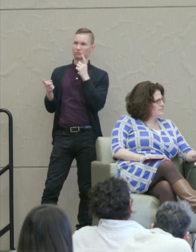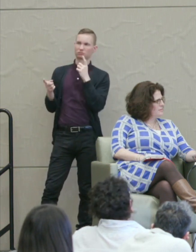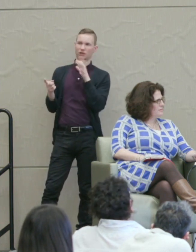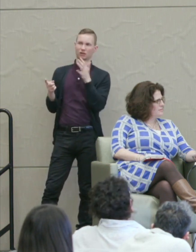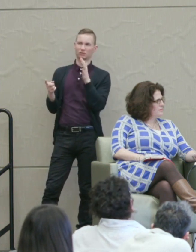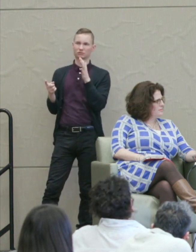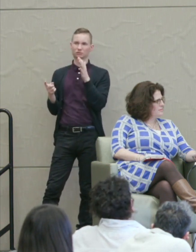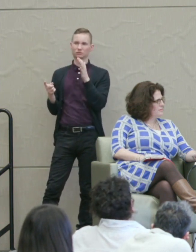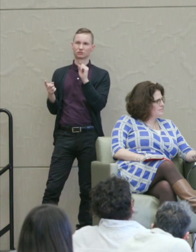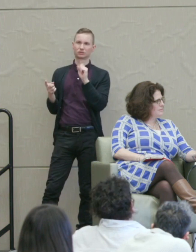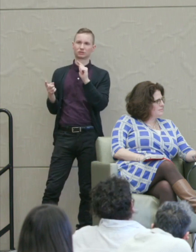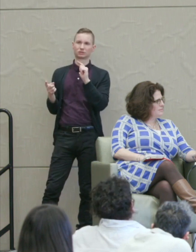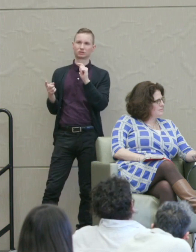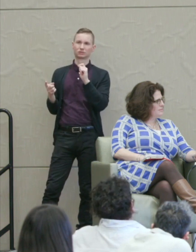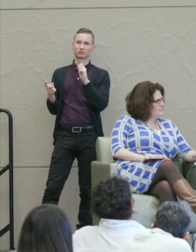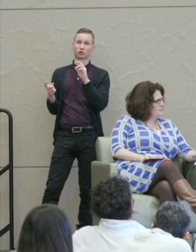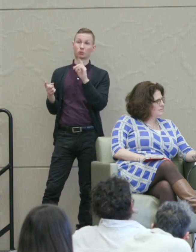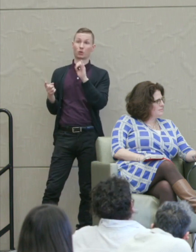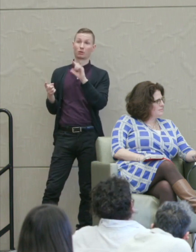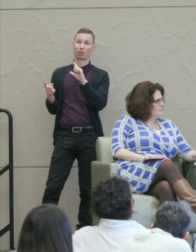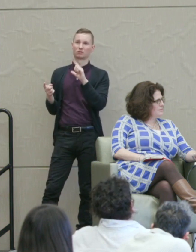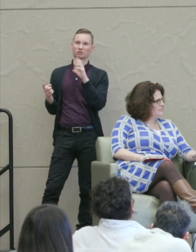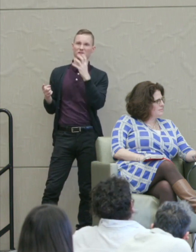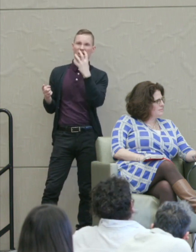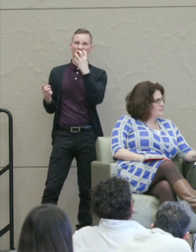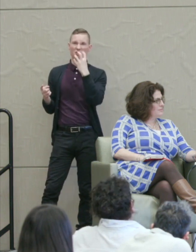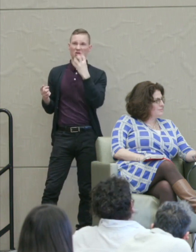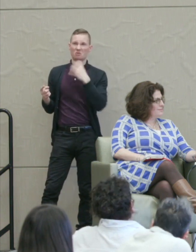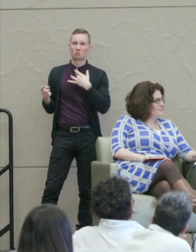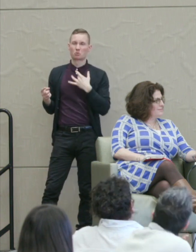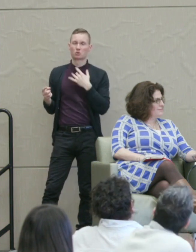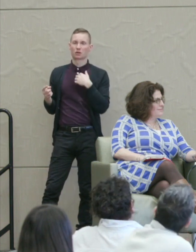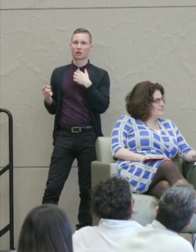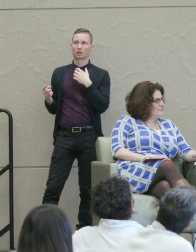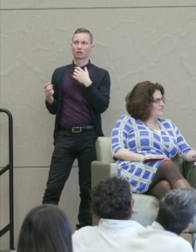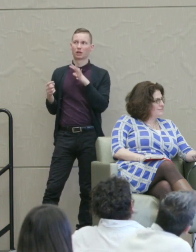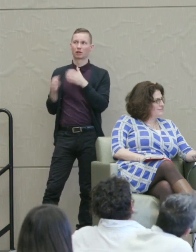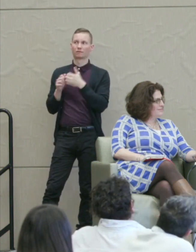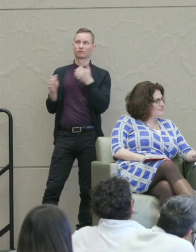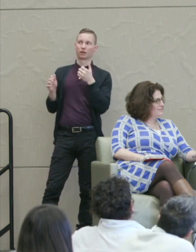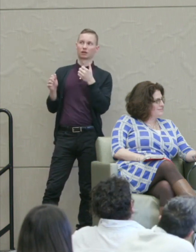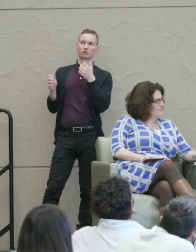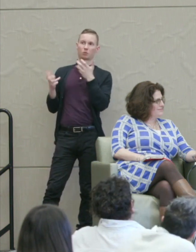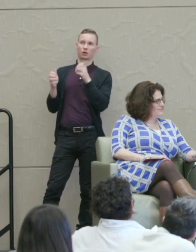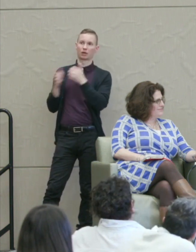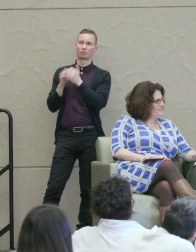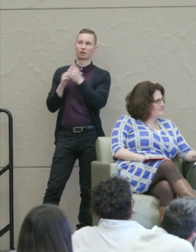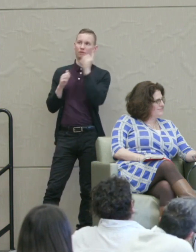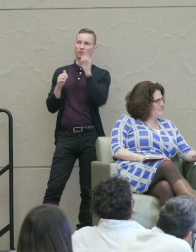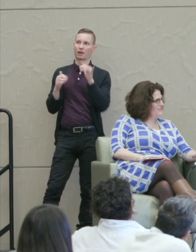of steroidal rage mood, I would refrain for competing for a machine with those guys.